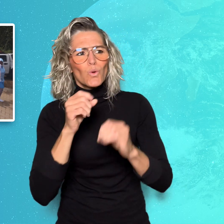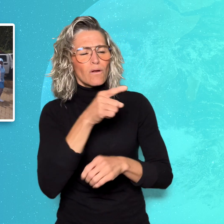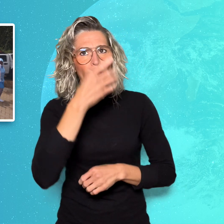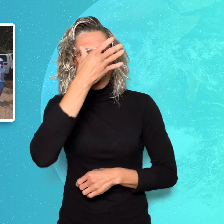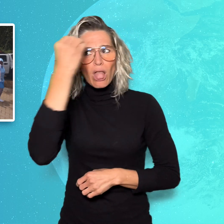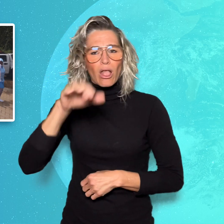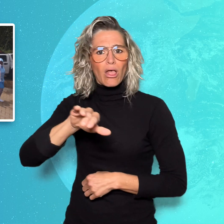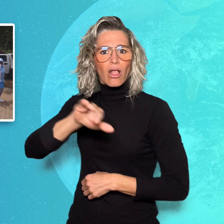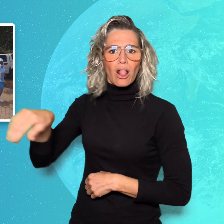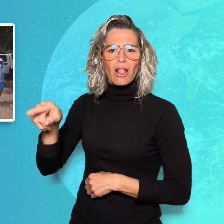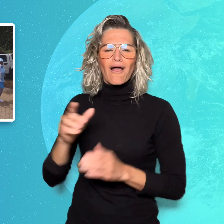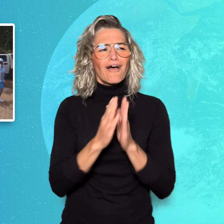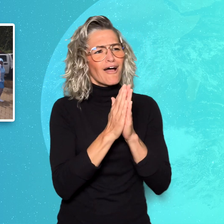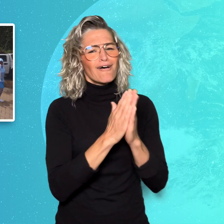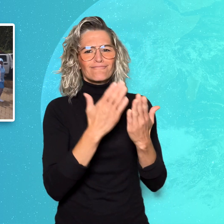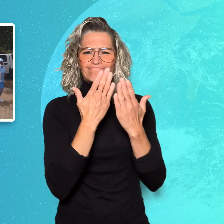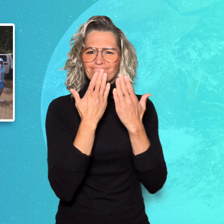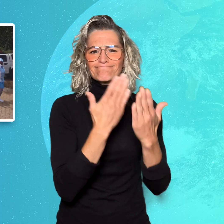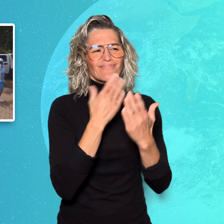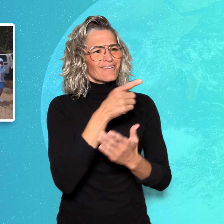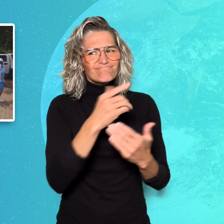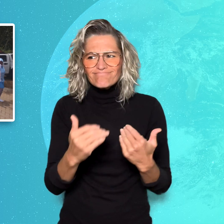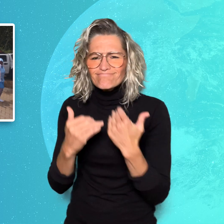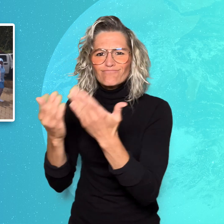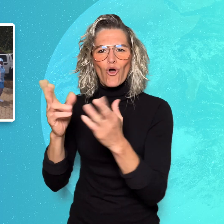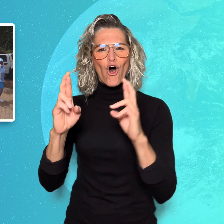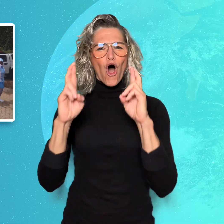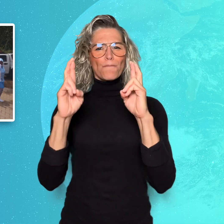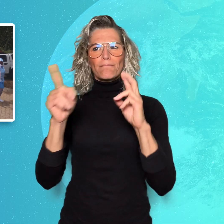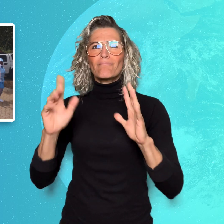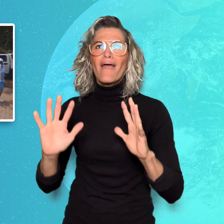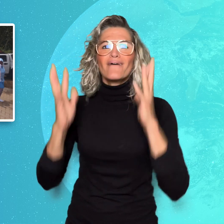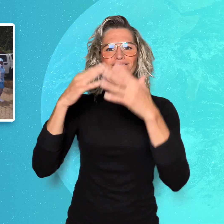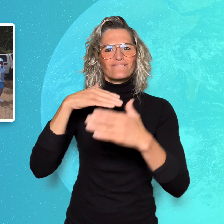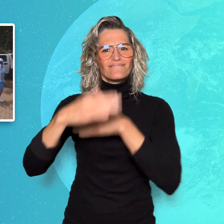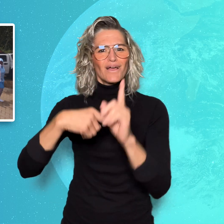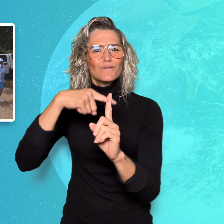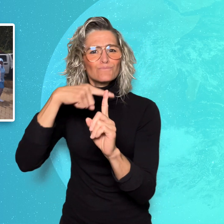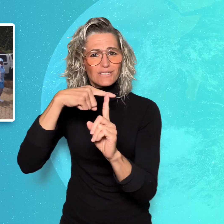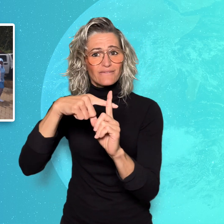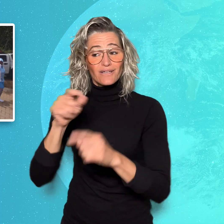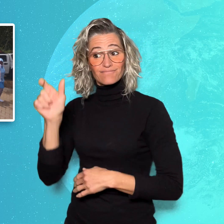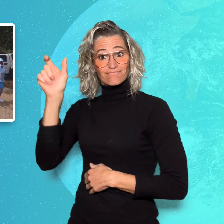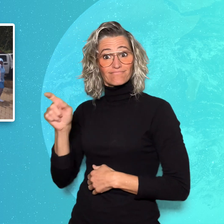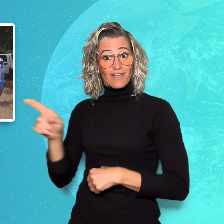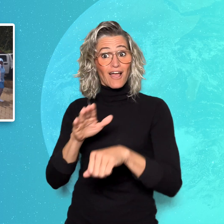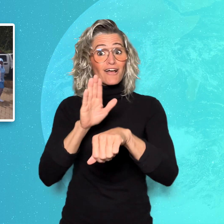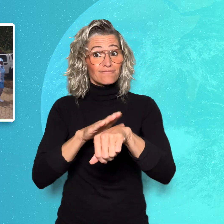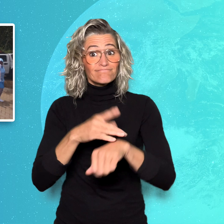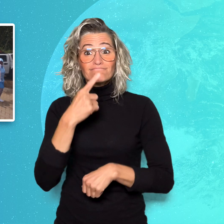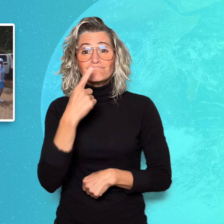not forgotten, bringing hope to their lives. She mentioned that